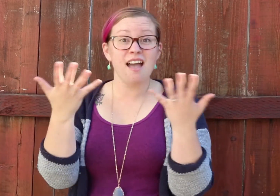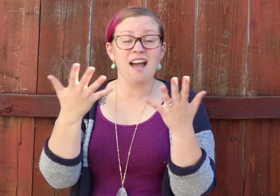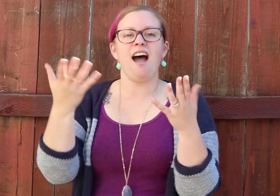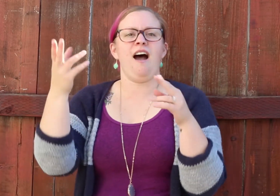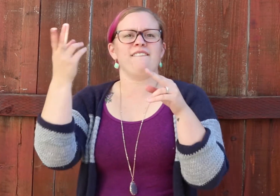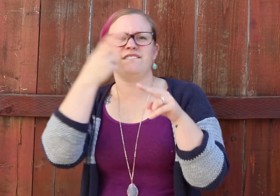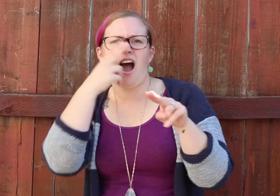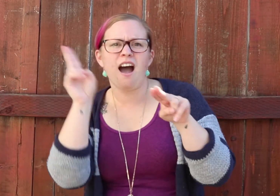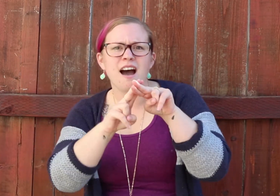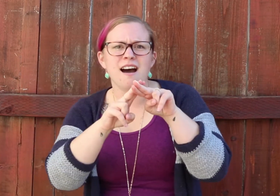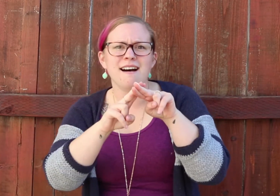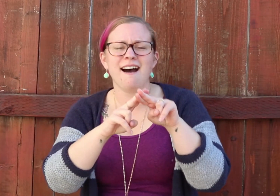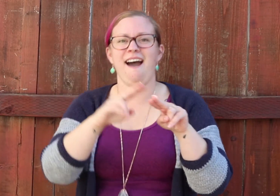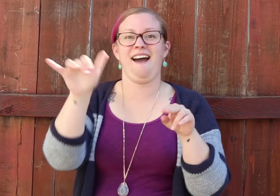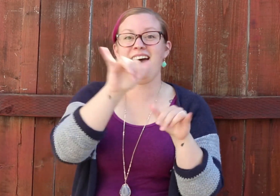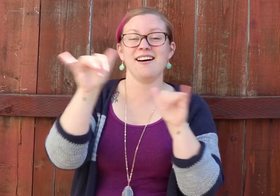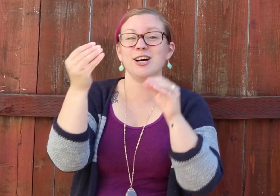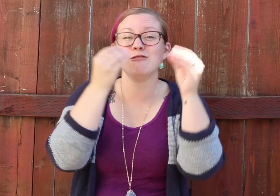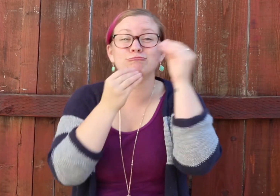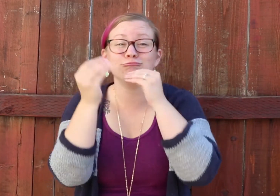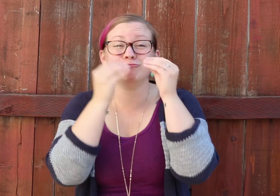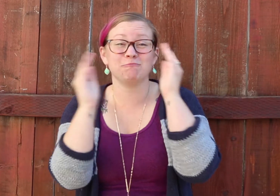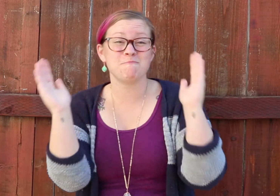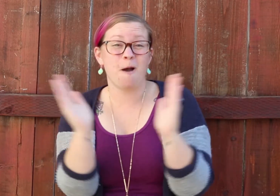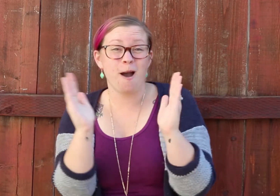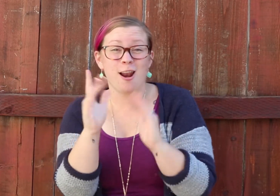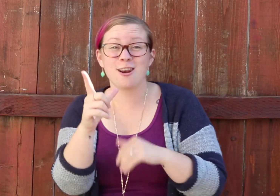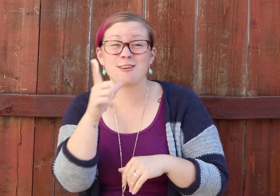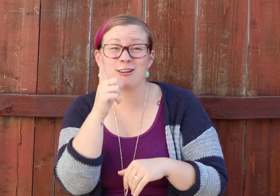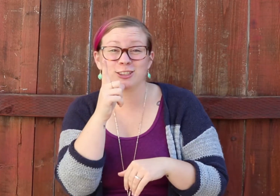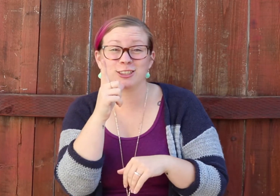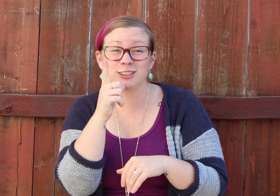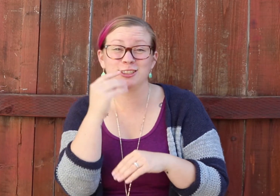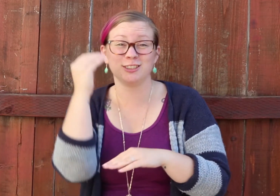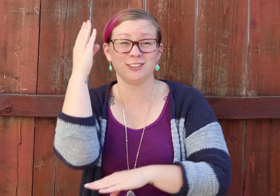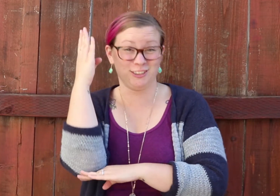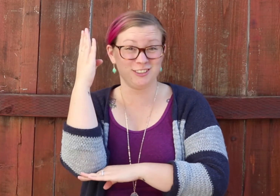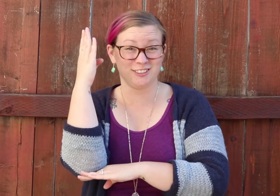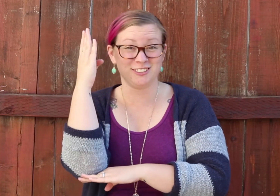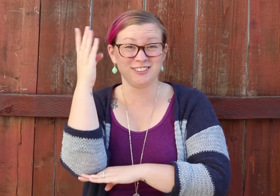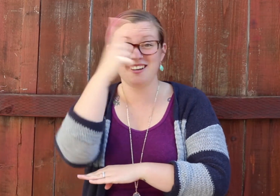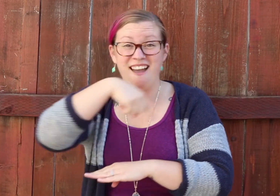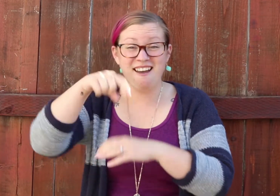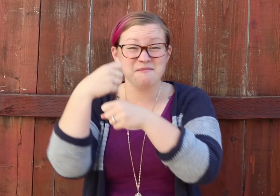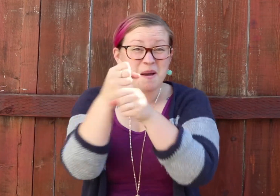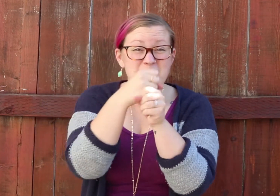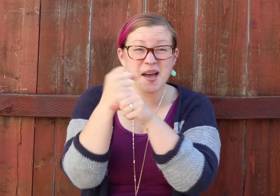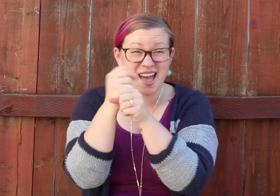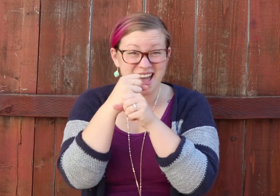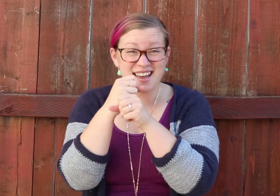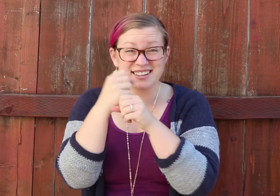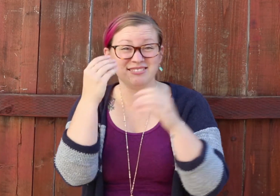What will we be doing? Having fun eating small lunches at noon that we will make.